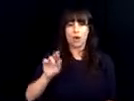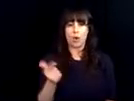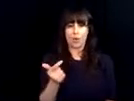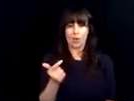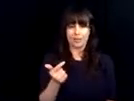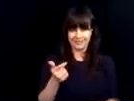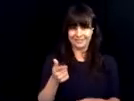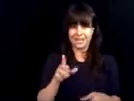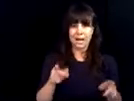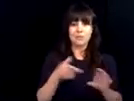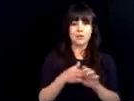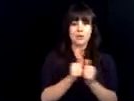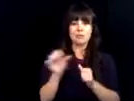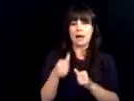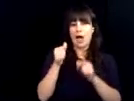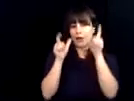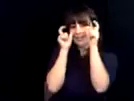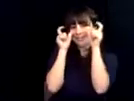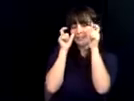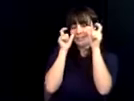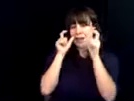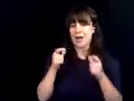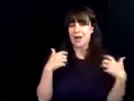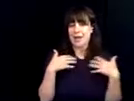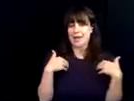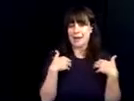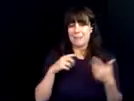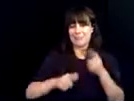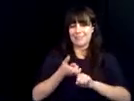forward. >> I'm Dr. Gardener, and today I'm